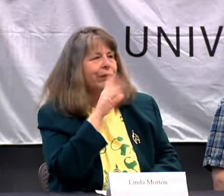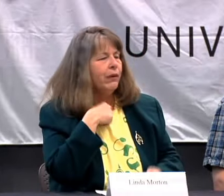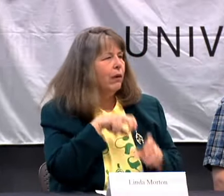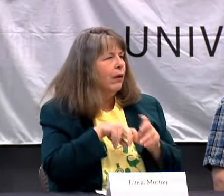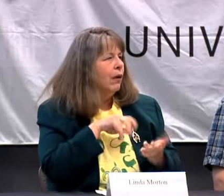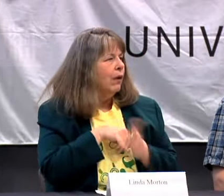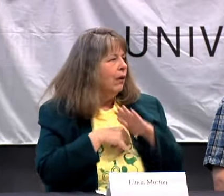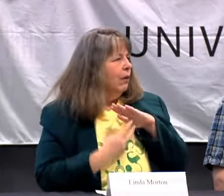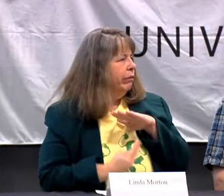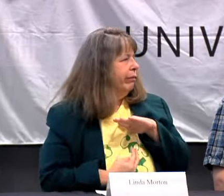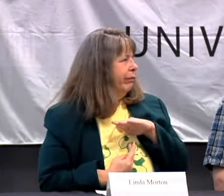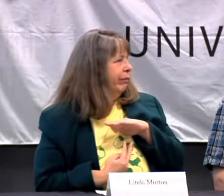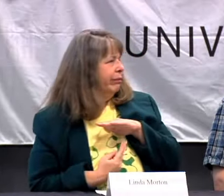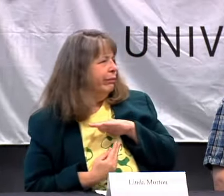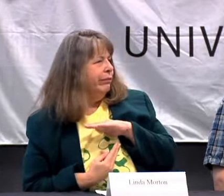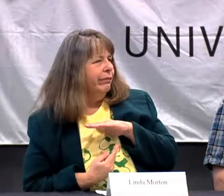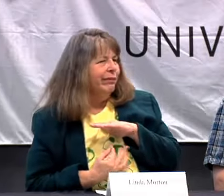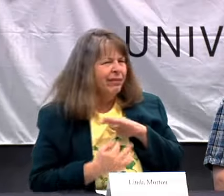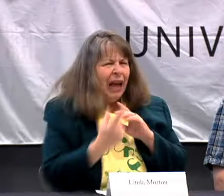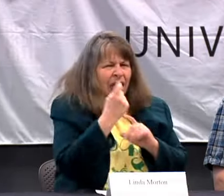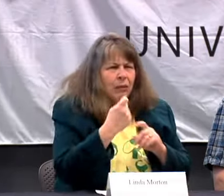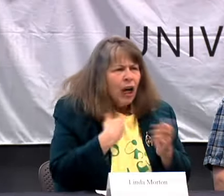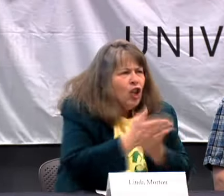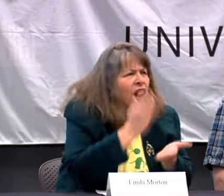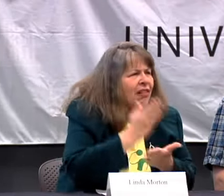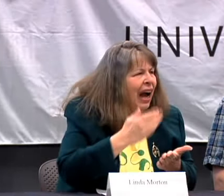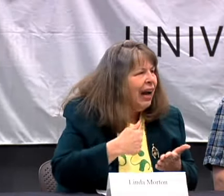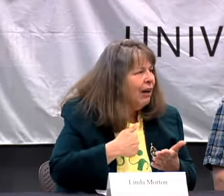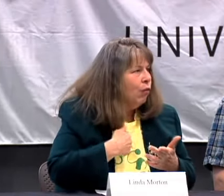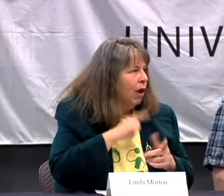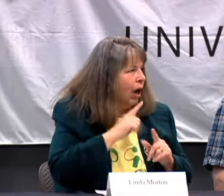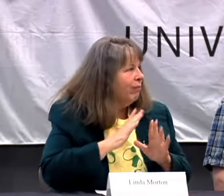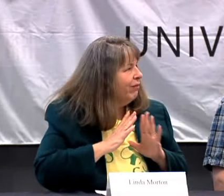IS MANY PEOPLE TALKING, I ALWAYS FEEL VERY ALONE AND PEOPLE ASK ME,